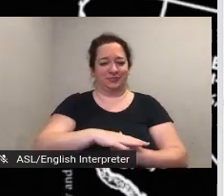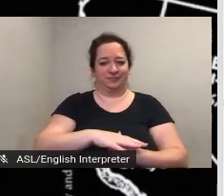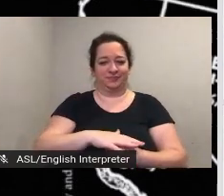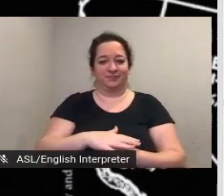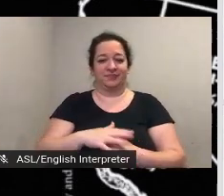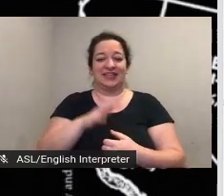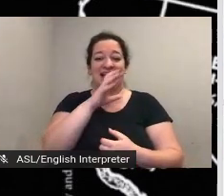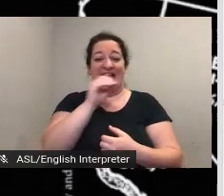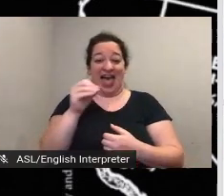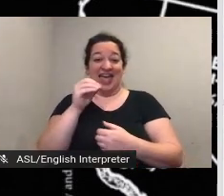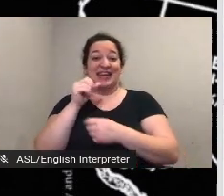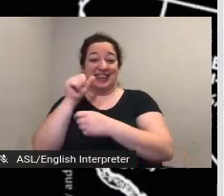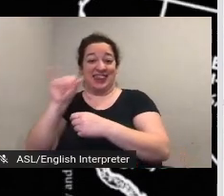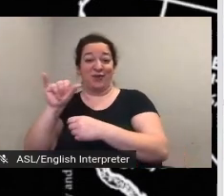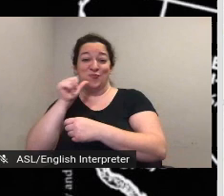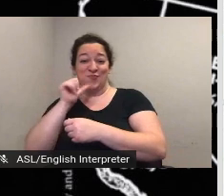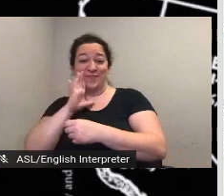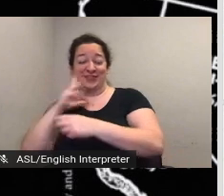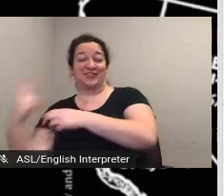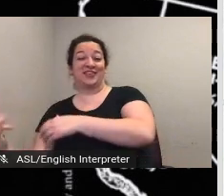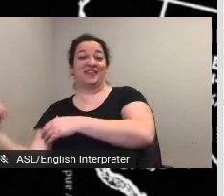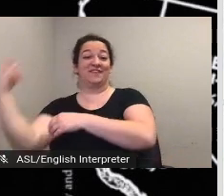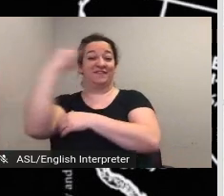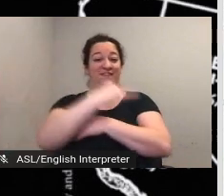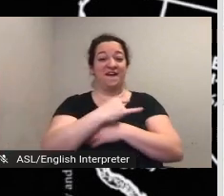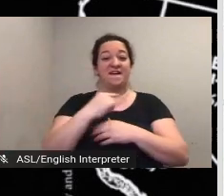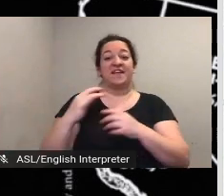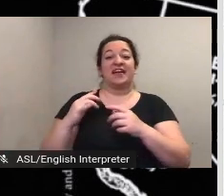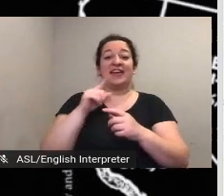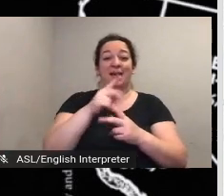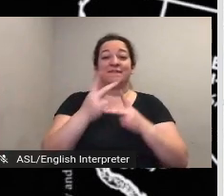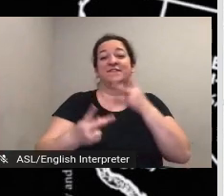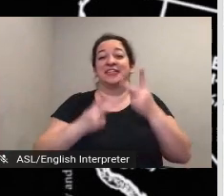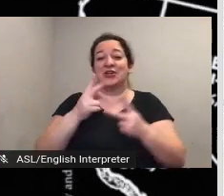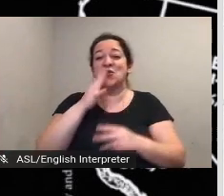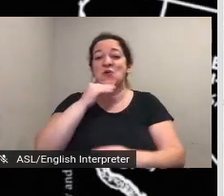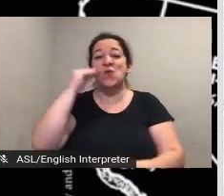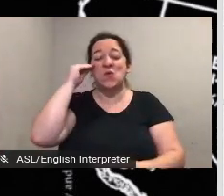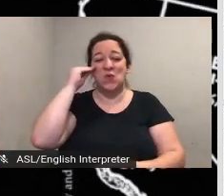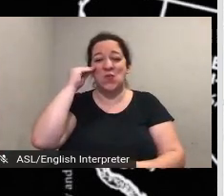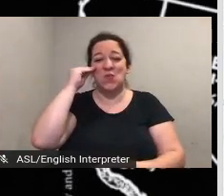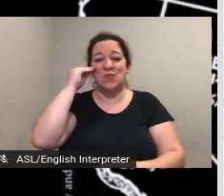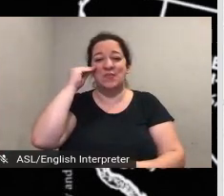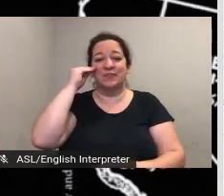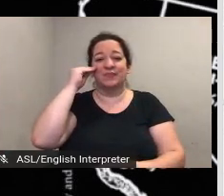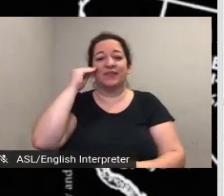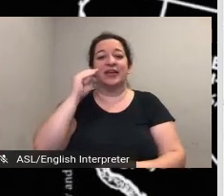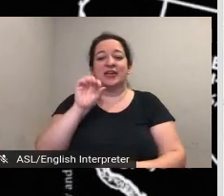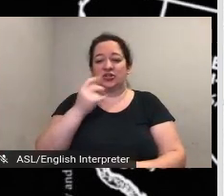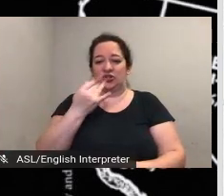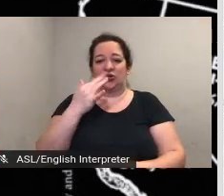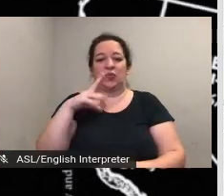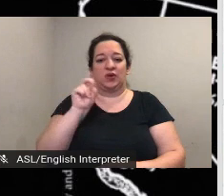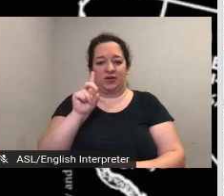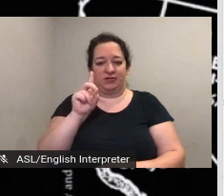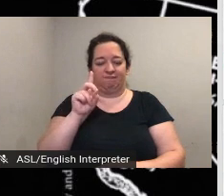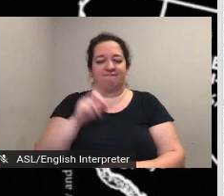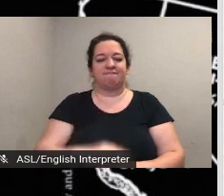home in sherwood in the left panel there is a variety of materials related to emily howland's biography